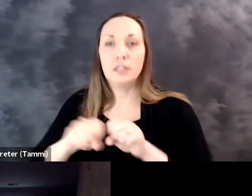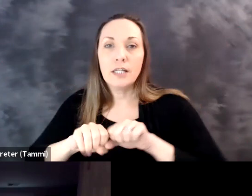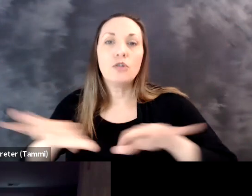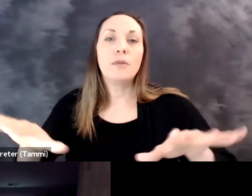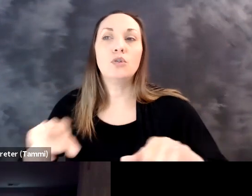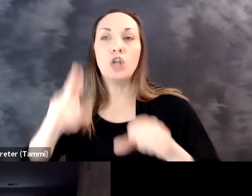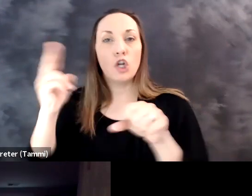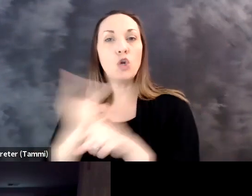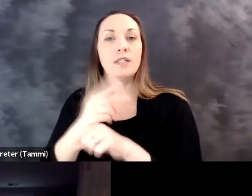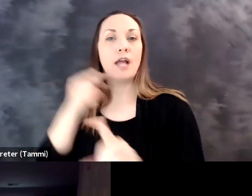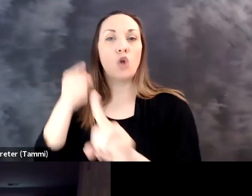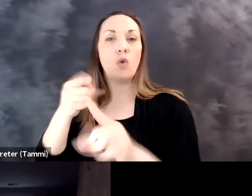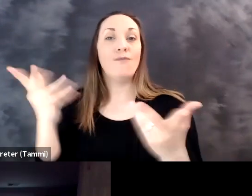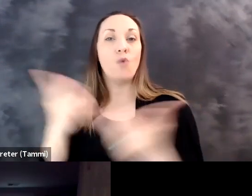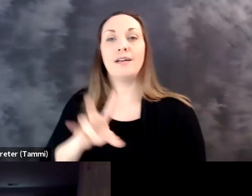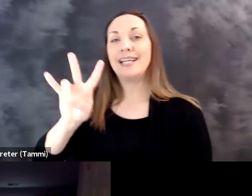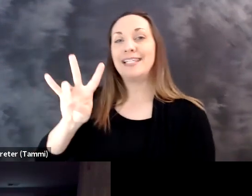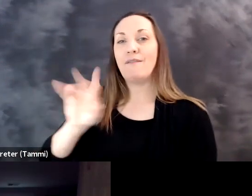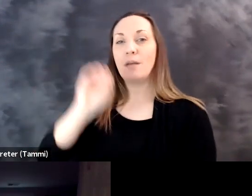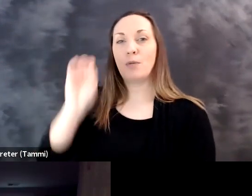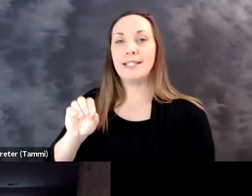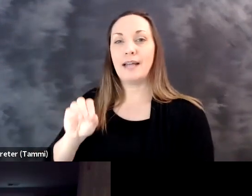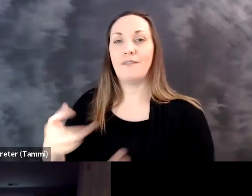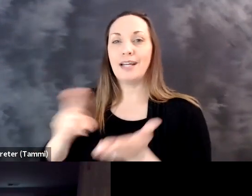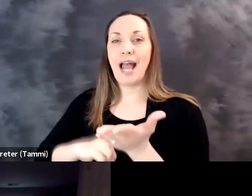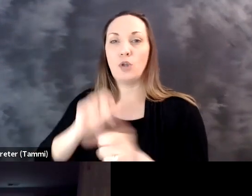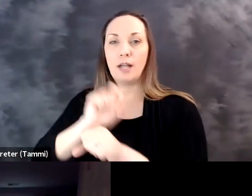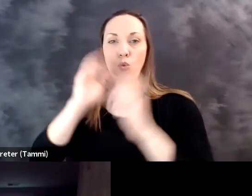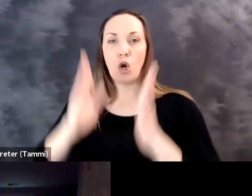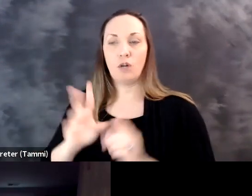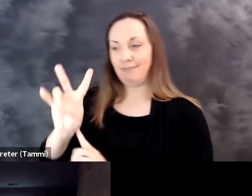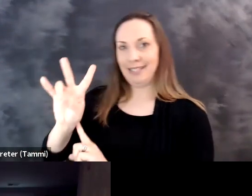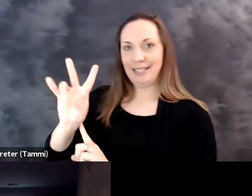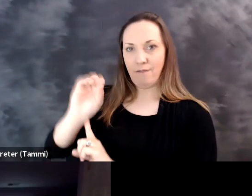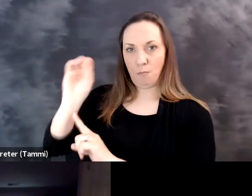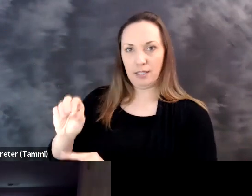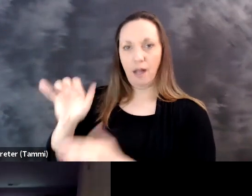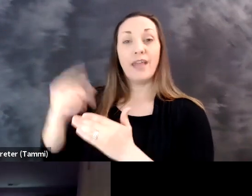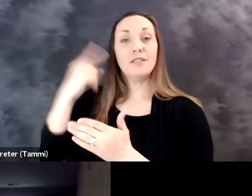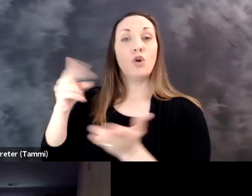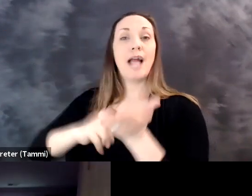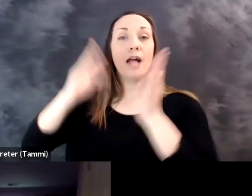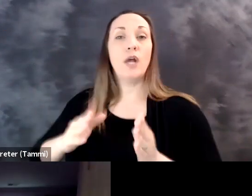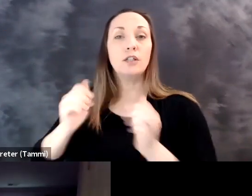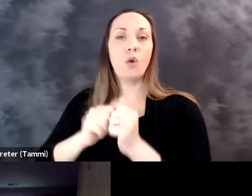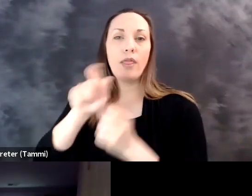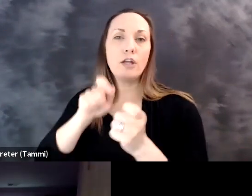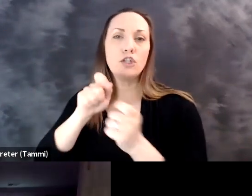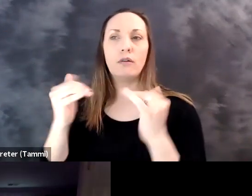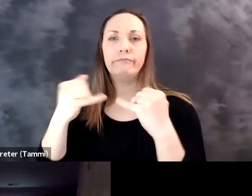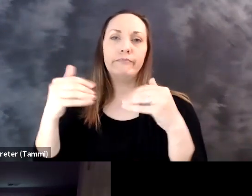These requirements also include an aspirational disability utilization goal